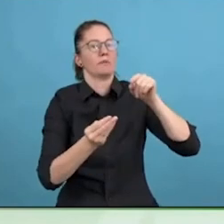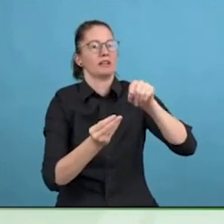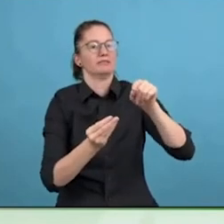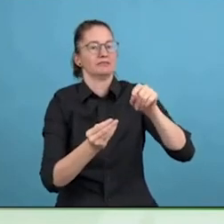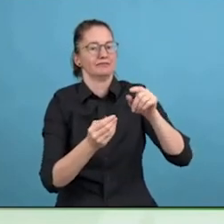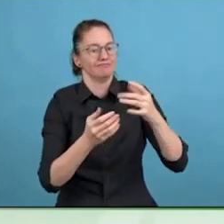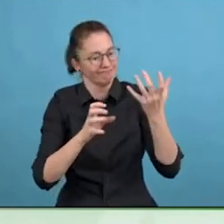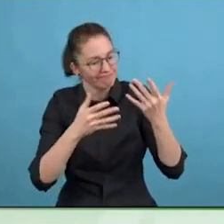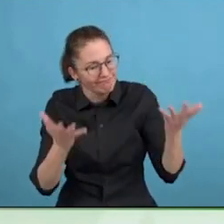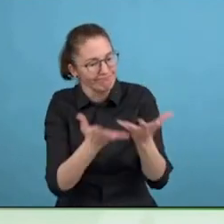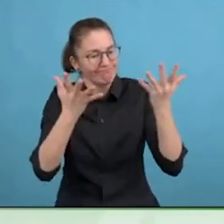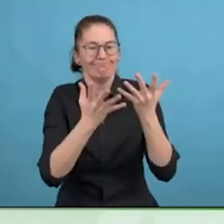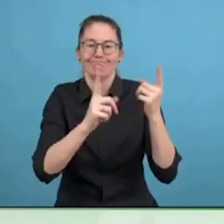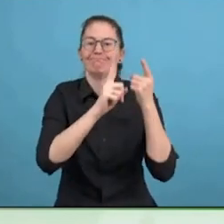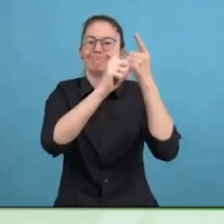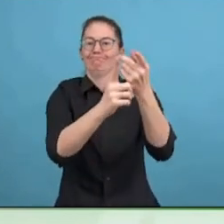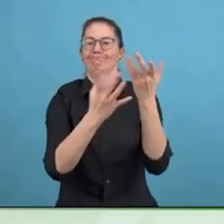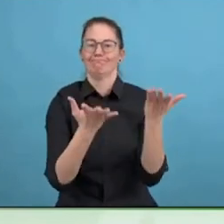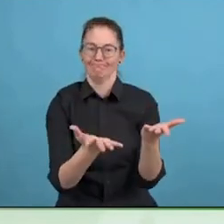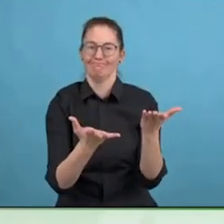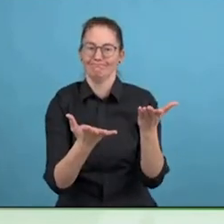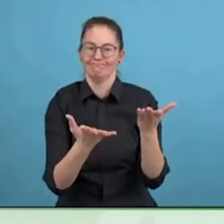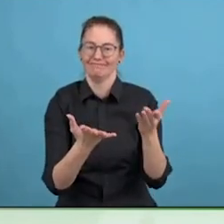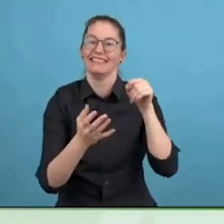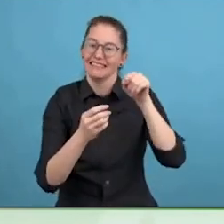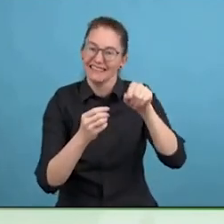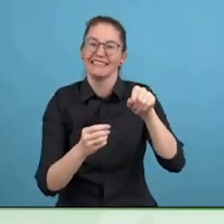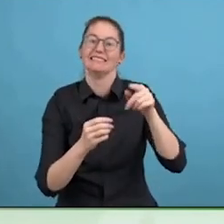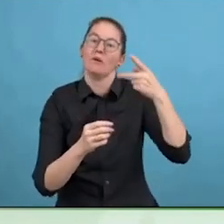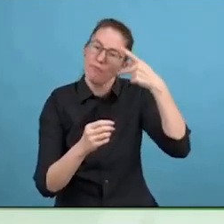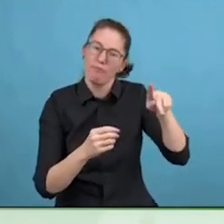with issues of inclusion, especially with issues of disability rights.